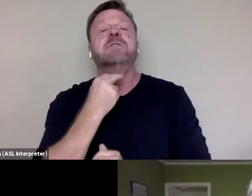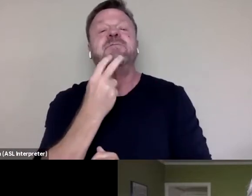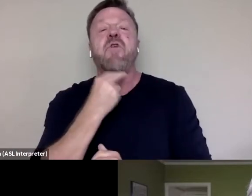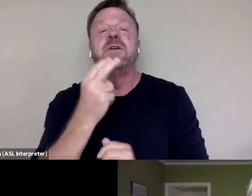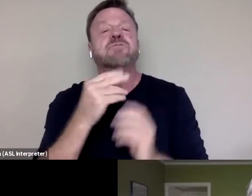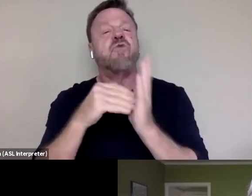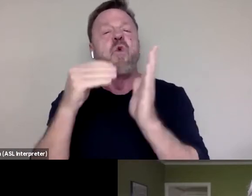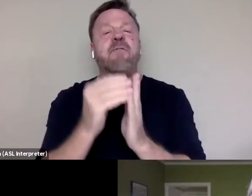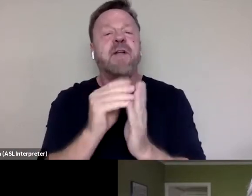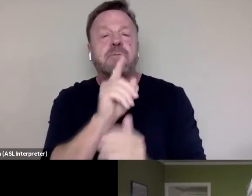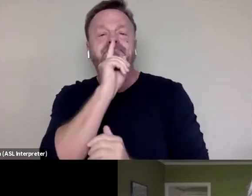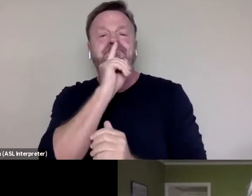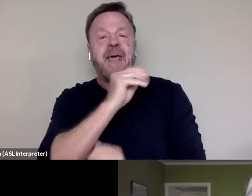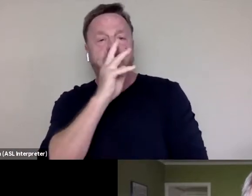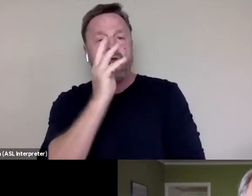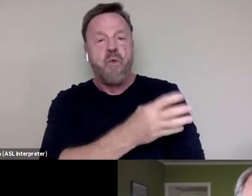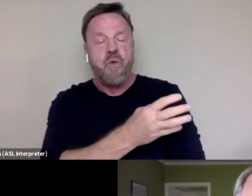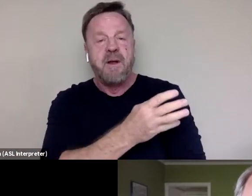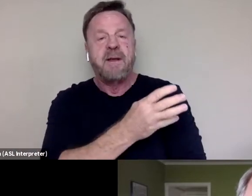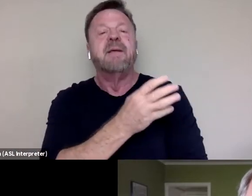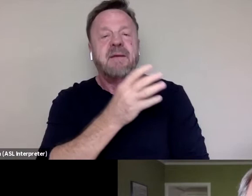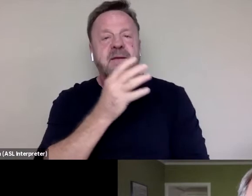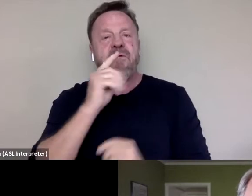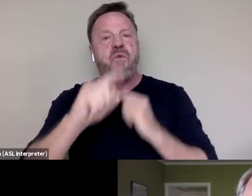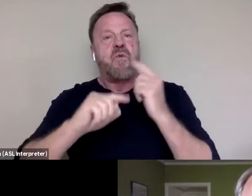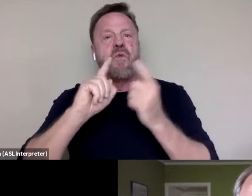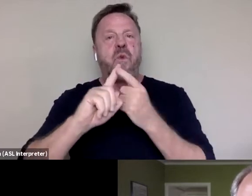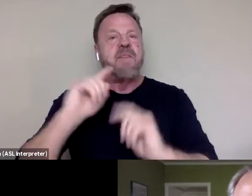and ignored when the alleged sexual assault,